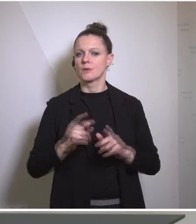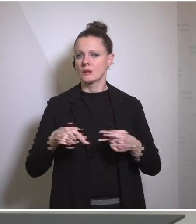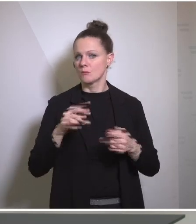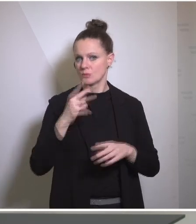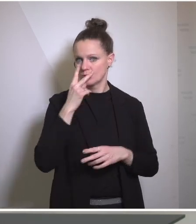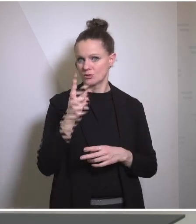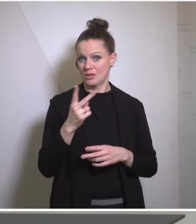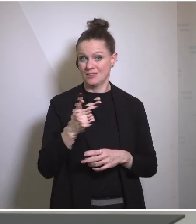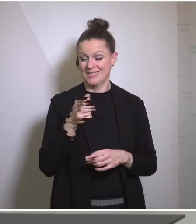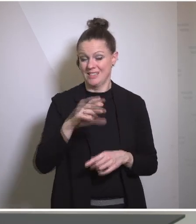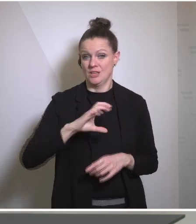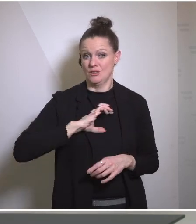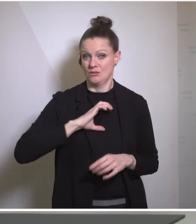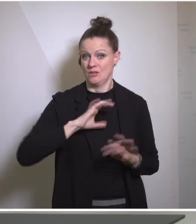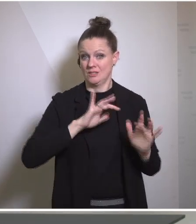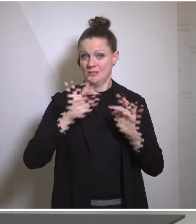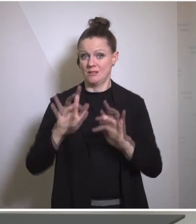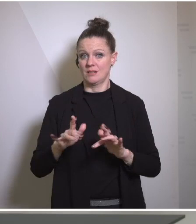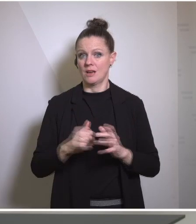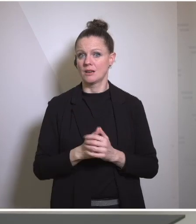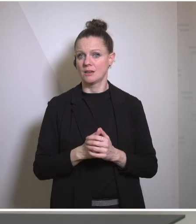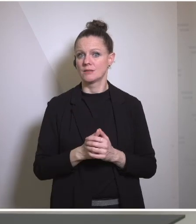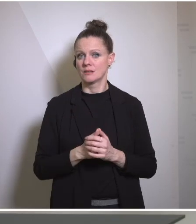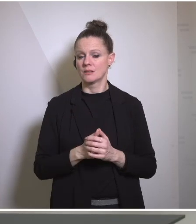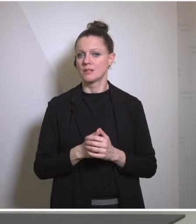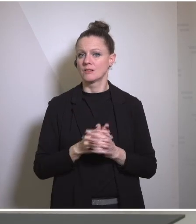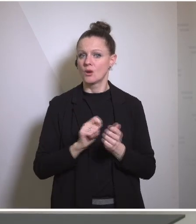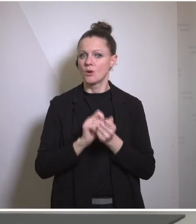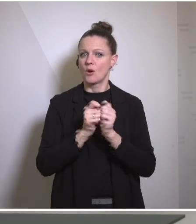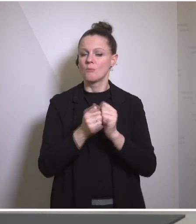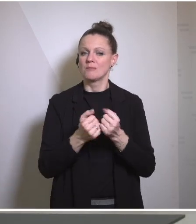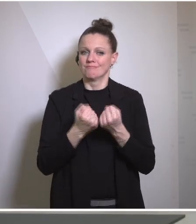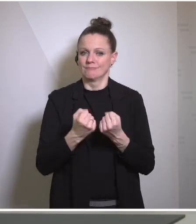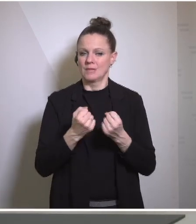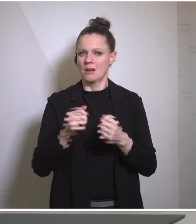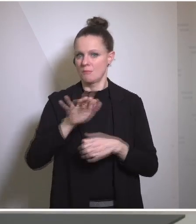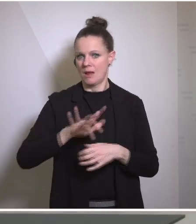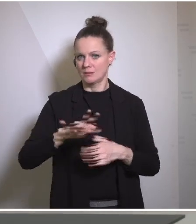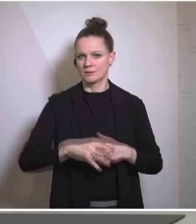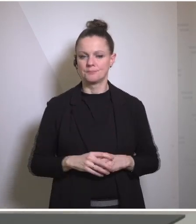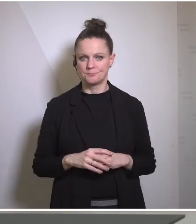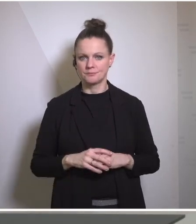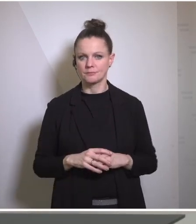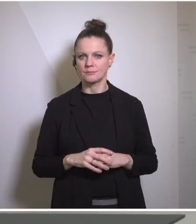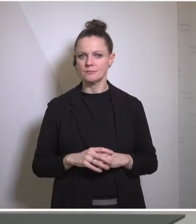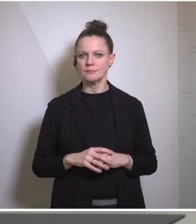the chance of um putting Haiti in a more stable place but having said all of that every single